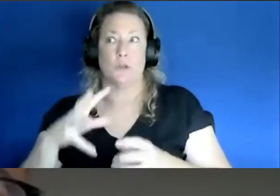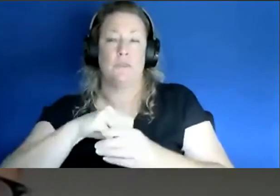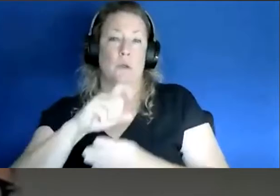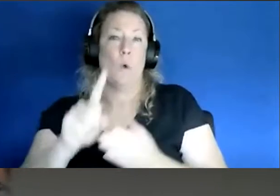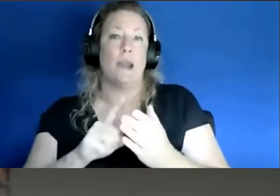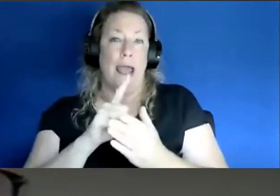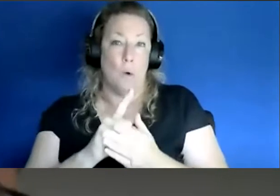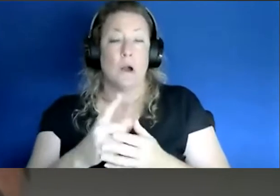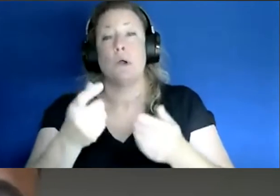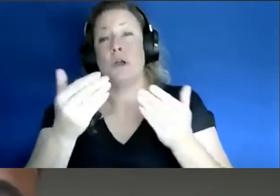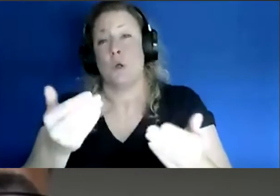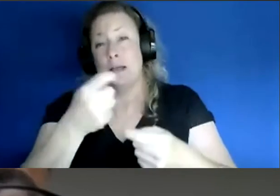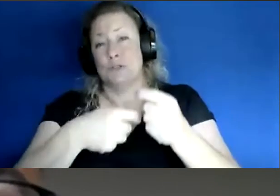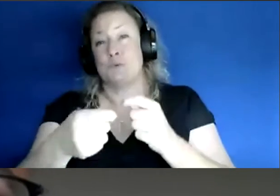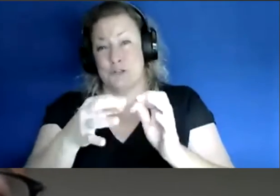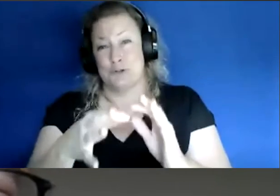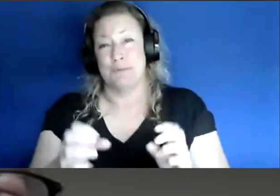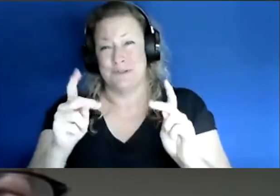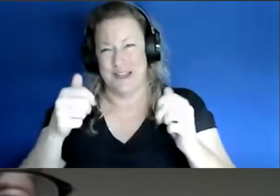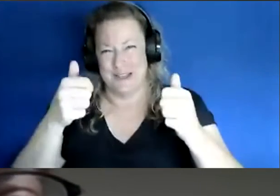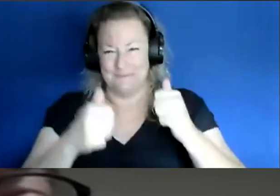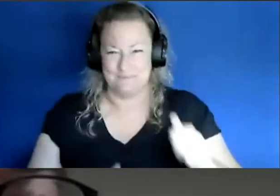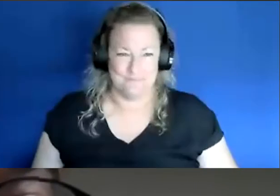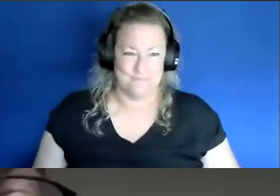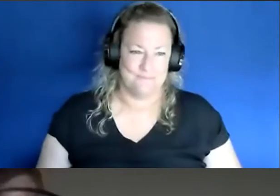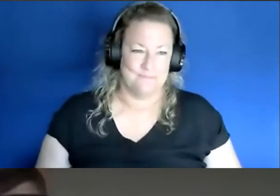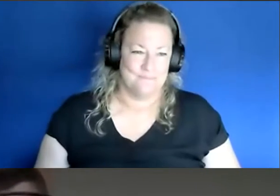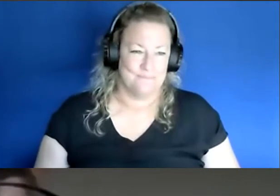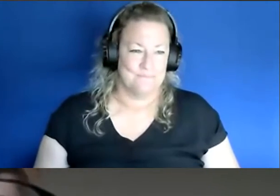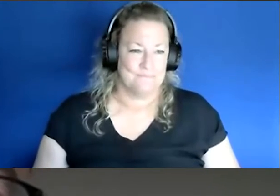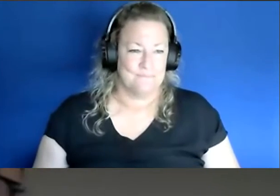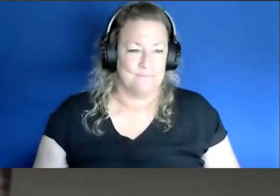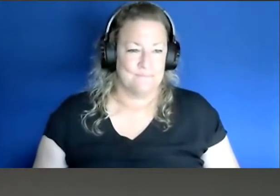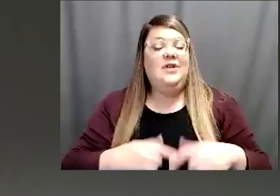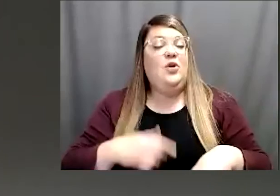So any symptoms at all you know we recommend one excluding yourself from school and then of course